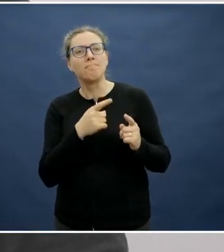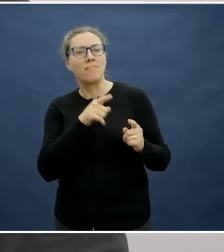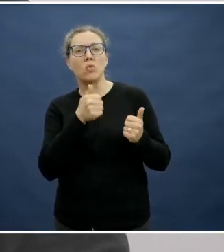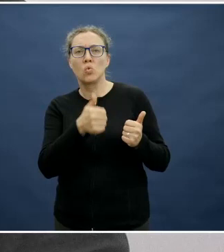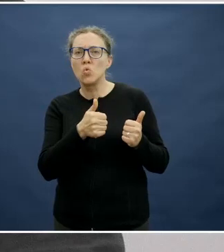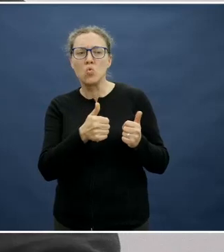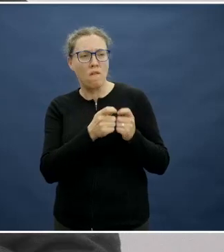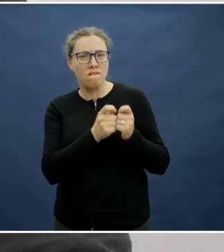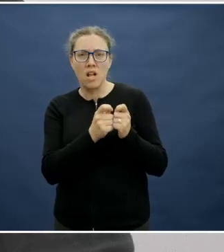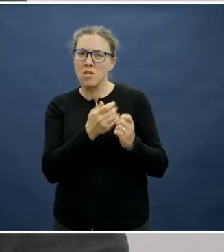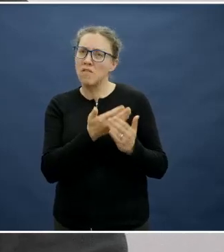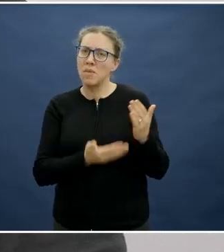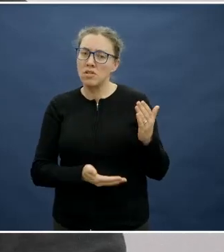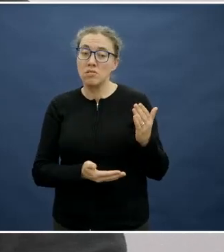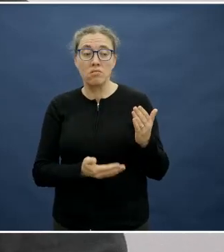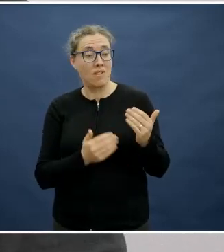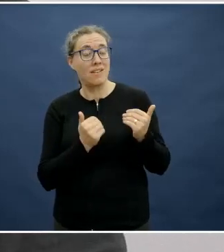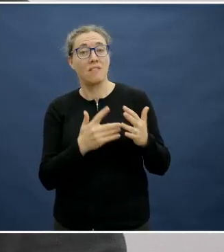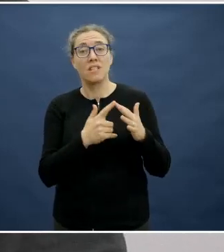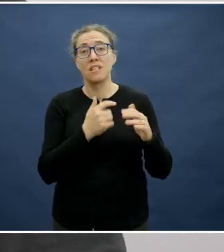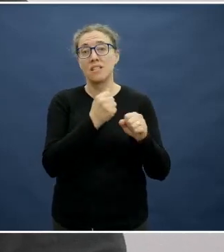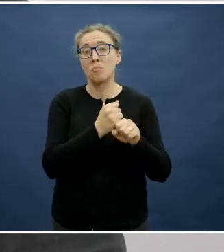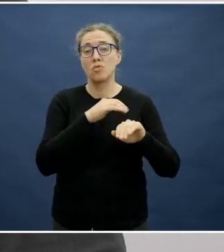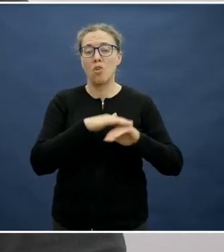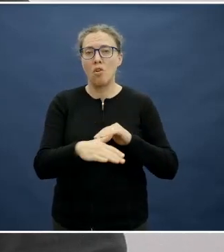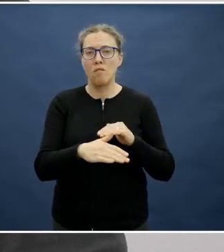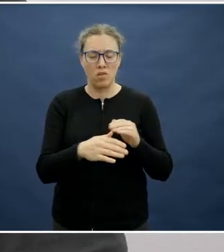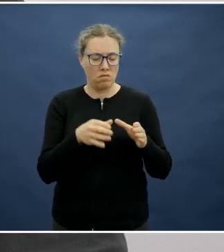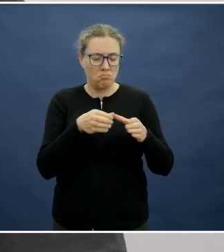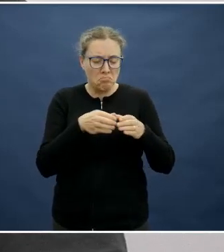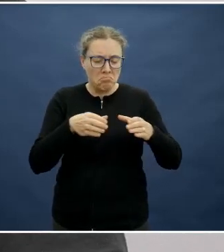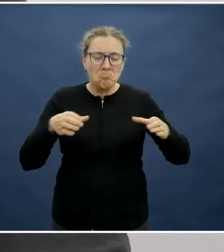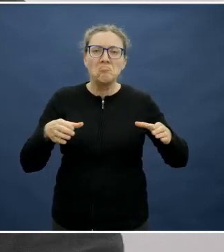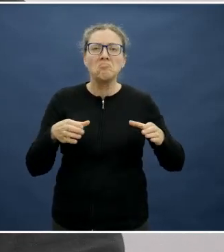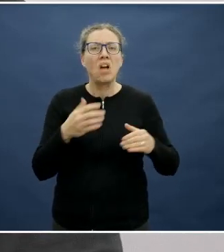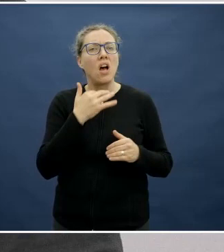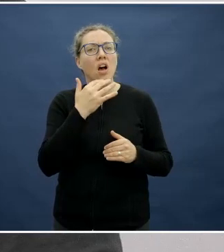that does provide some pretty good examples of portion sizes and explains what discretionary foods are.